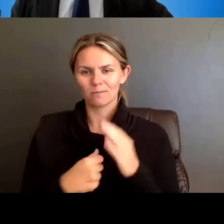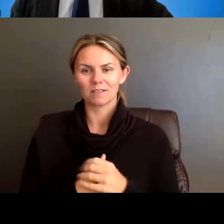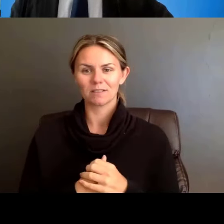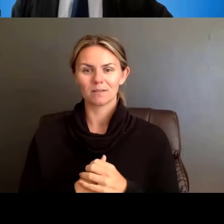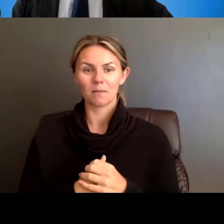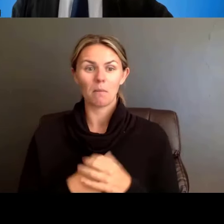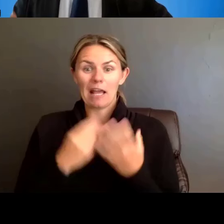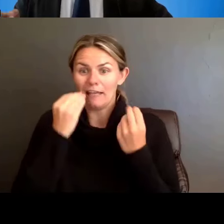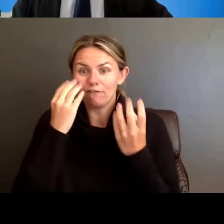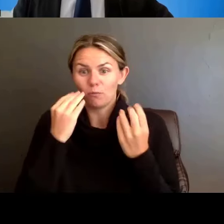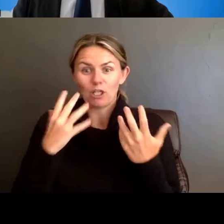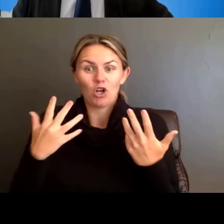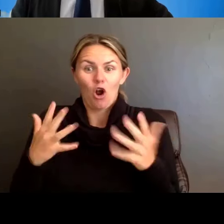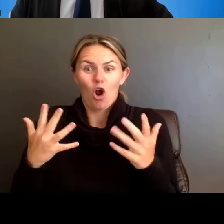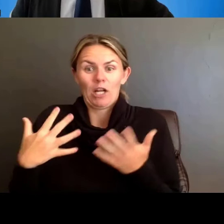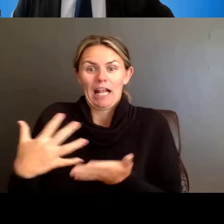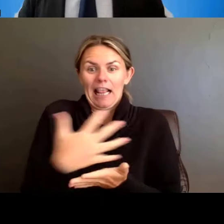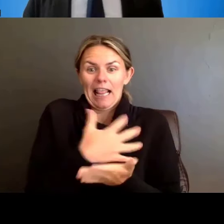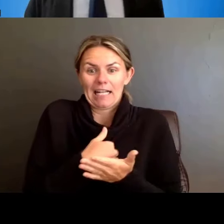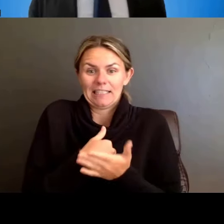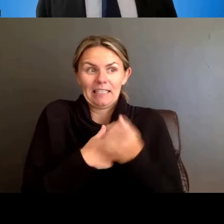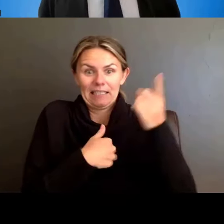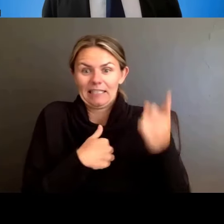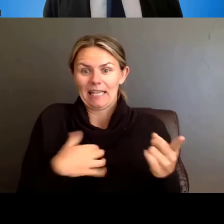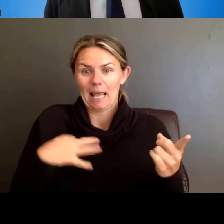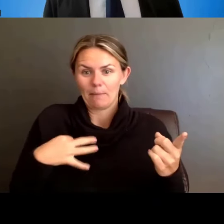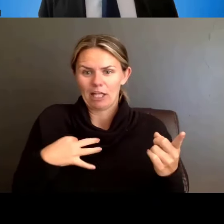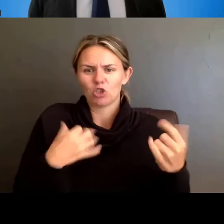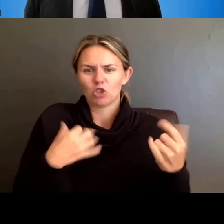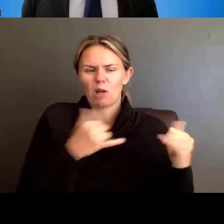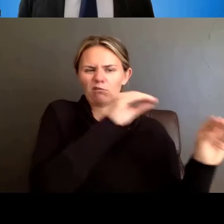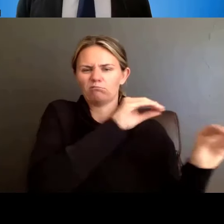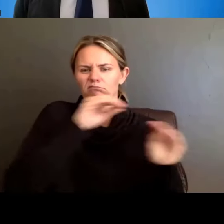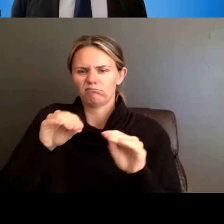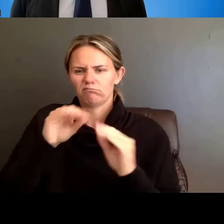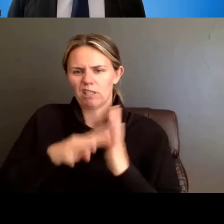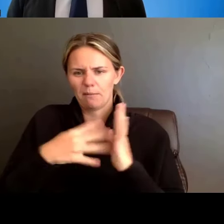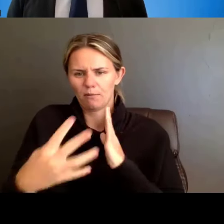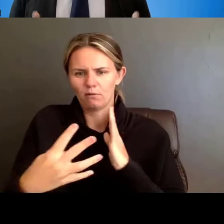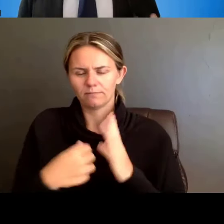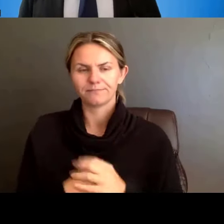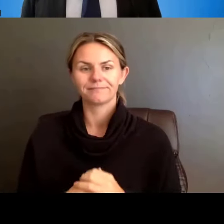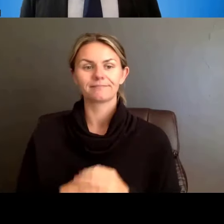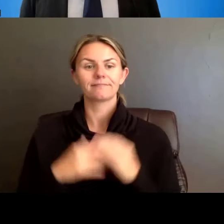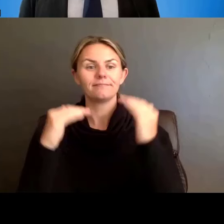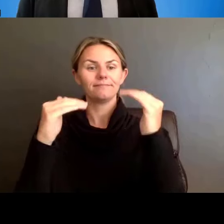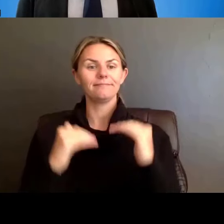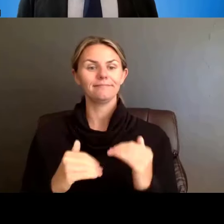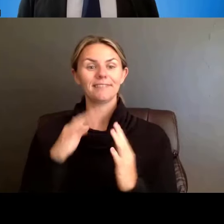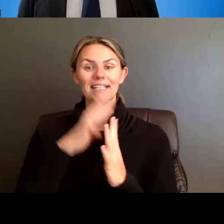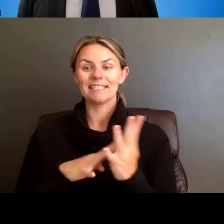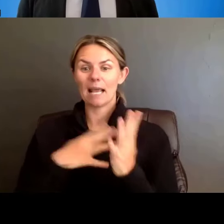so we're just moving what we're asking for. Table 8 -- Program Outcomes -- here's another example. You are currently asked, T32s,